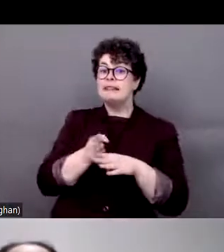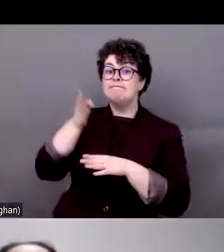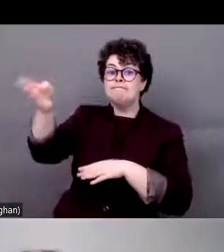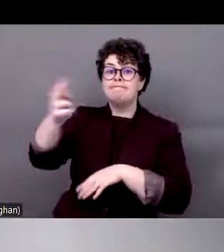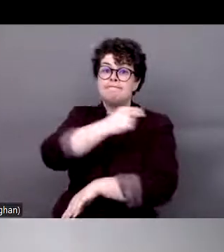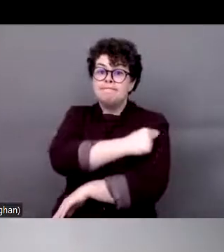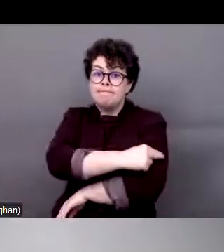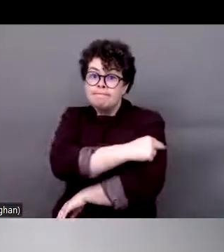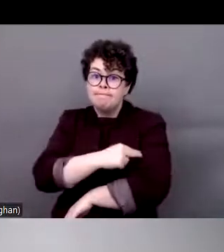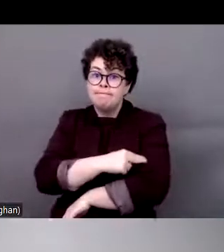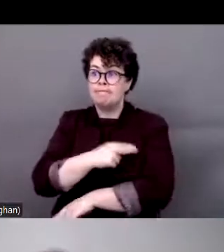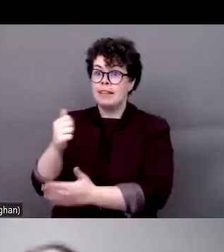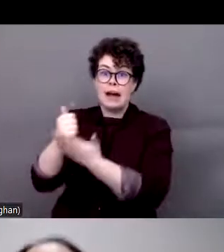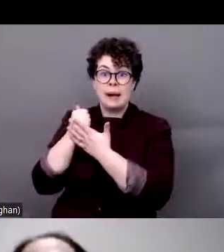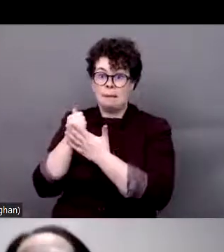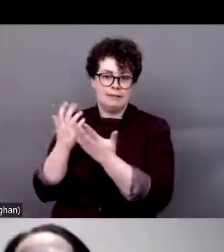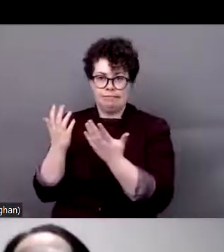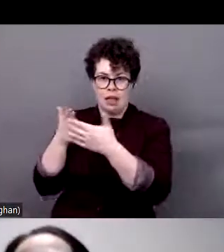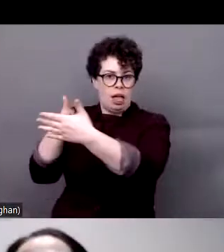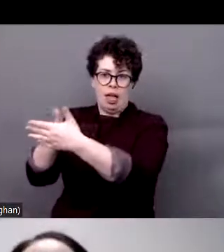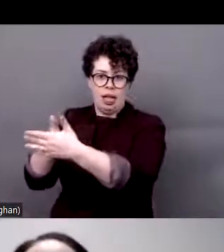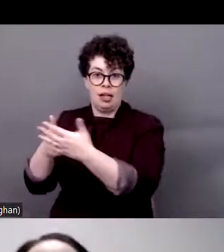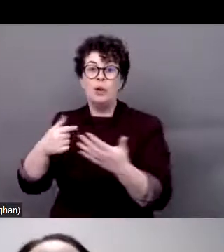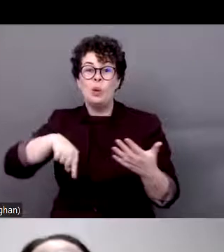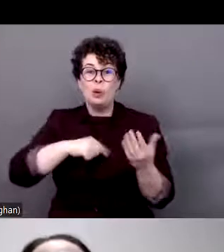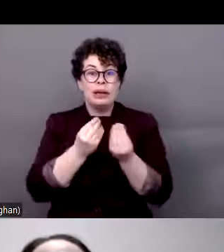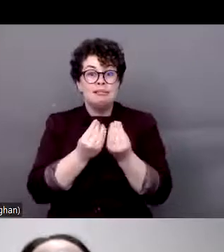a number of cases which